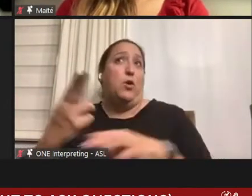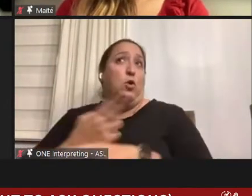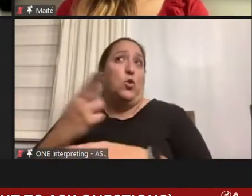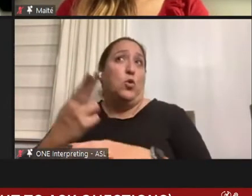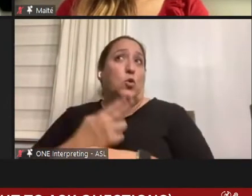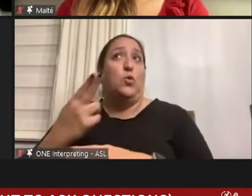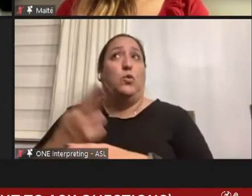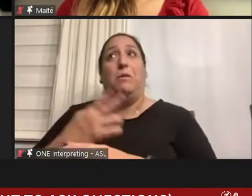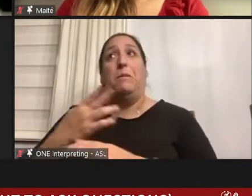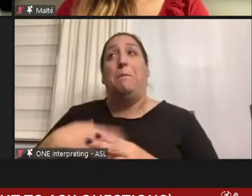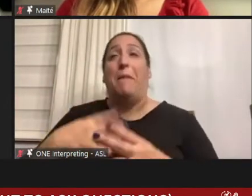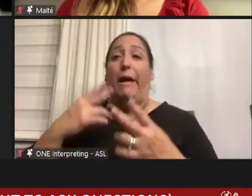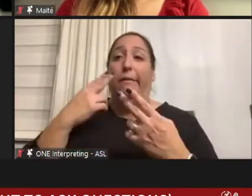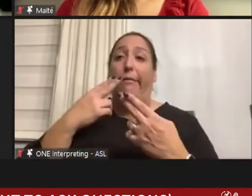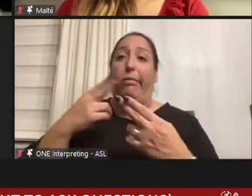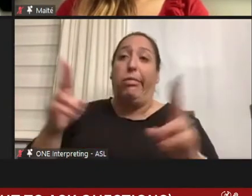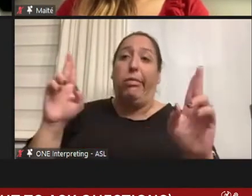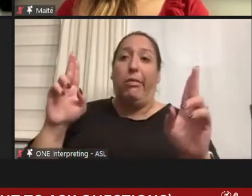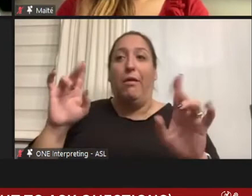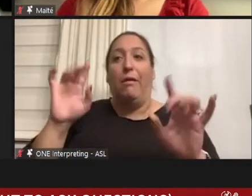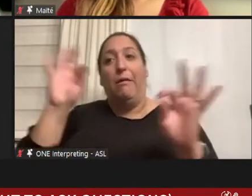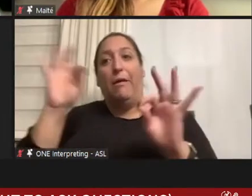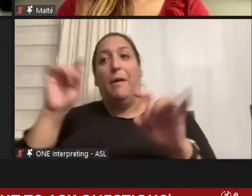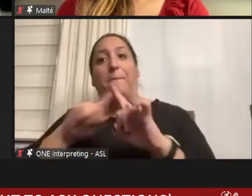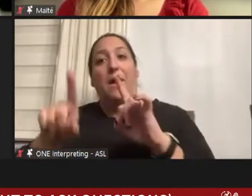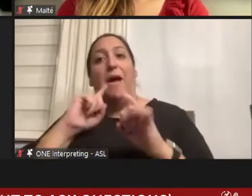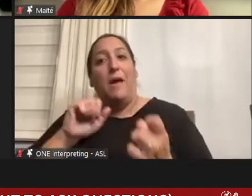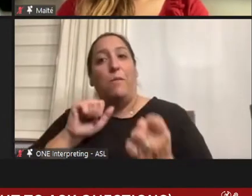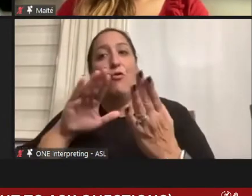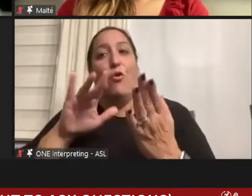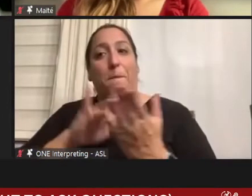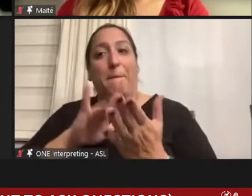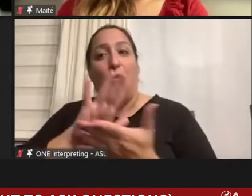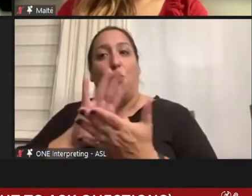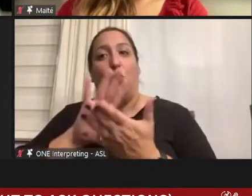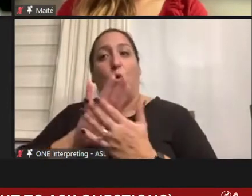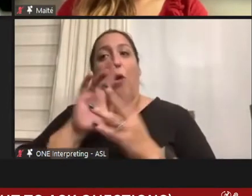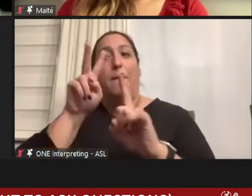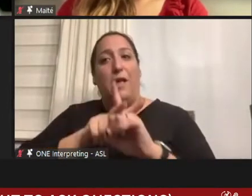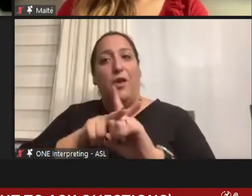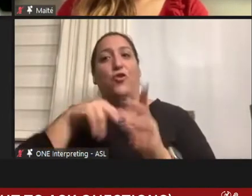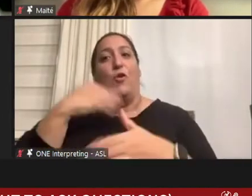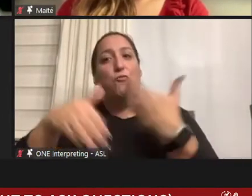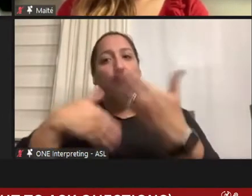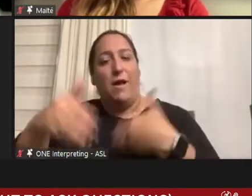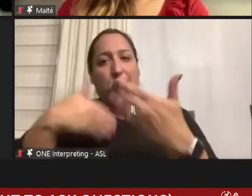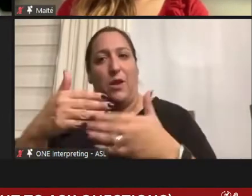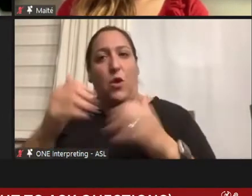but I really did approach the med school application process without a lot of thought